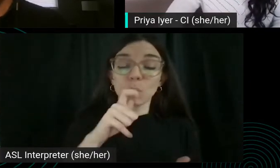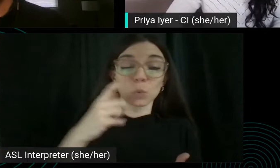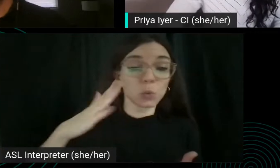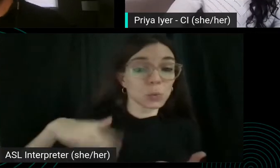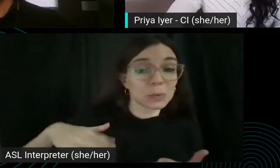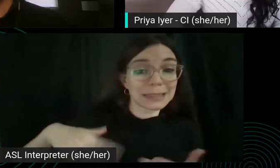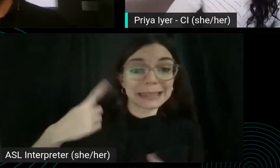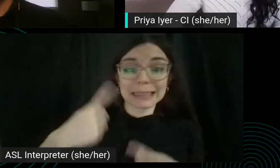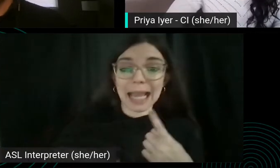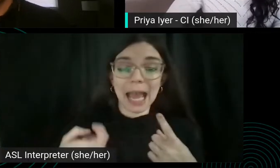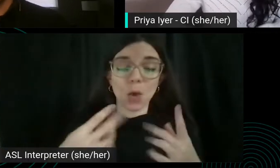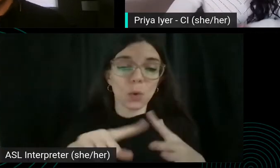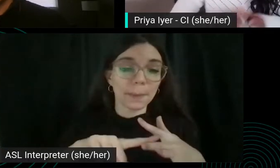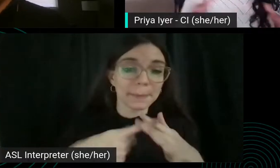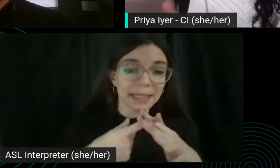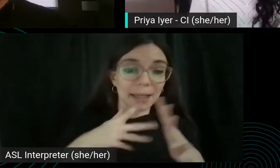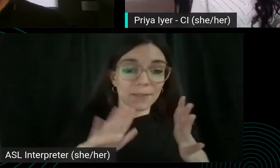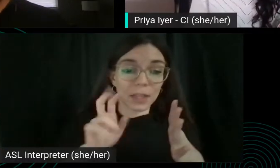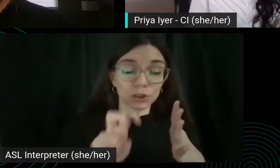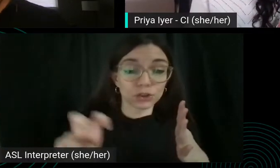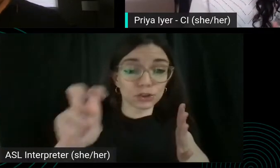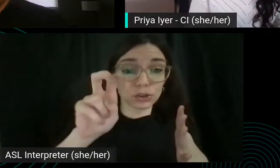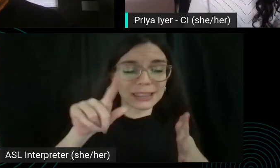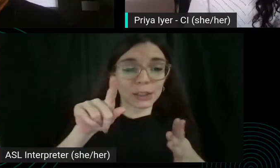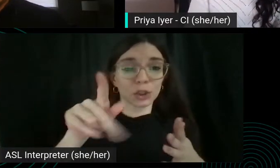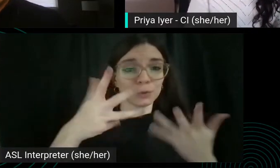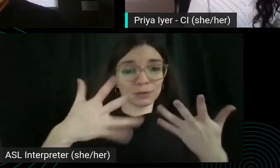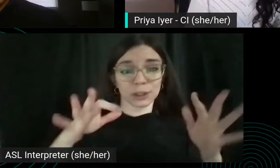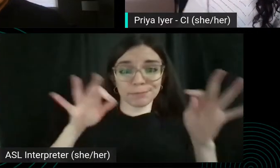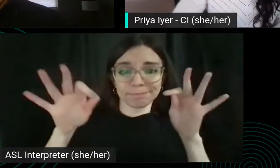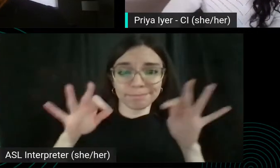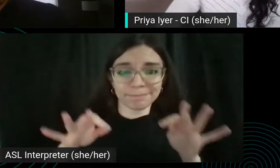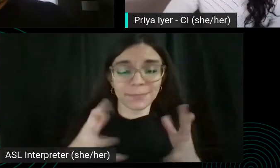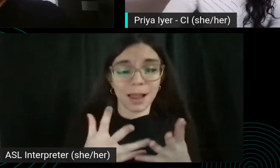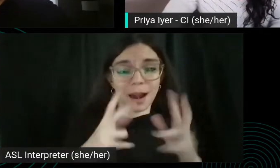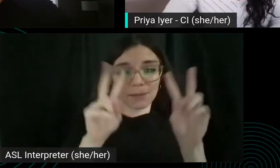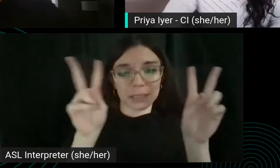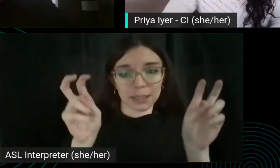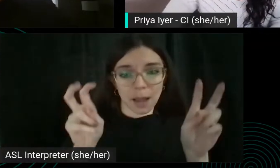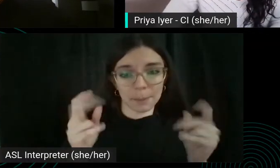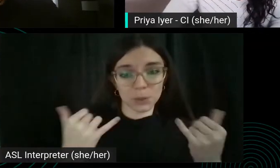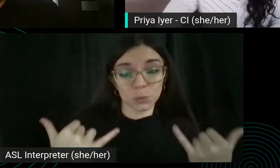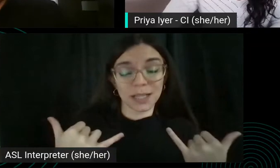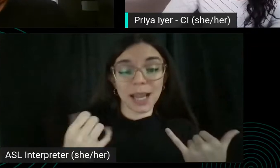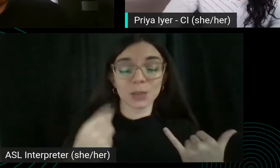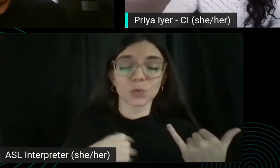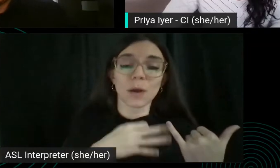beginning of their Journey, you covered a ton of different topics today. And so I'm curious if you can leave our